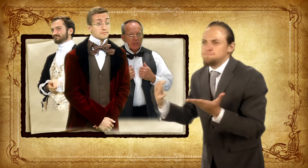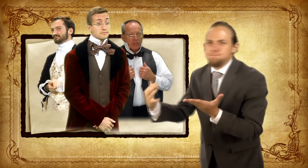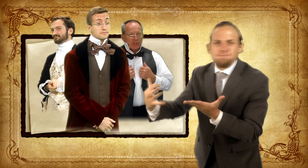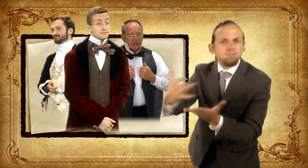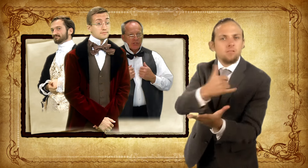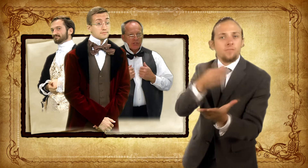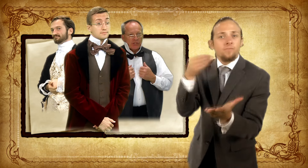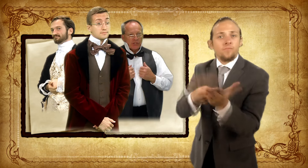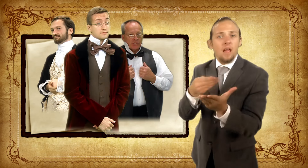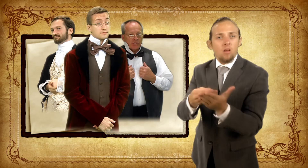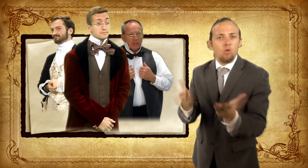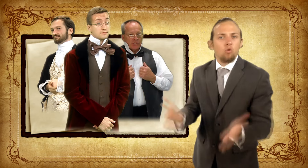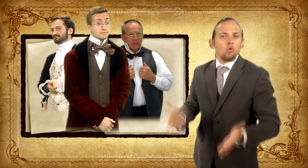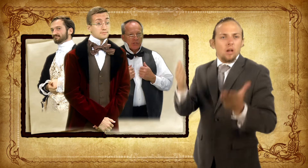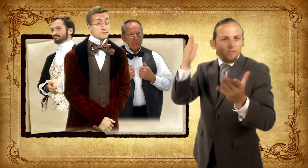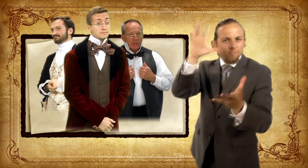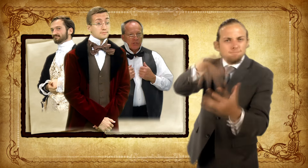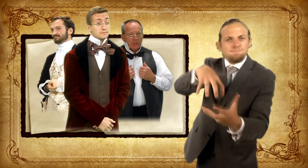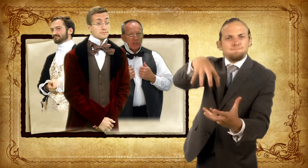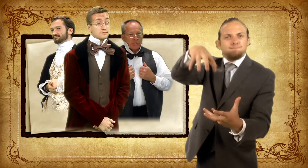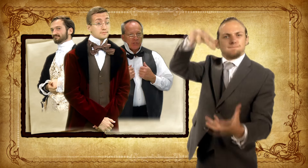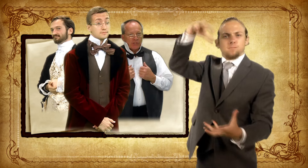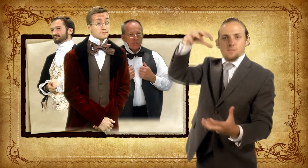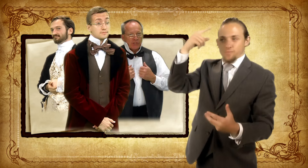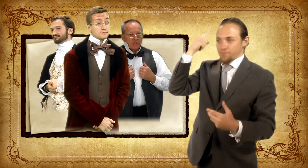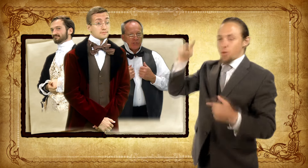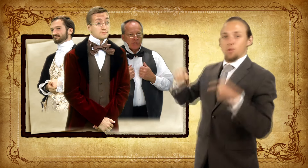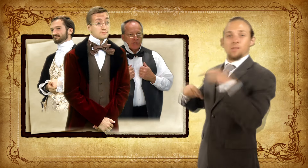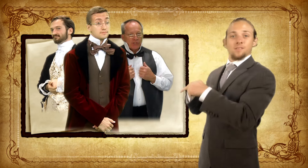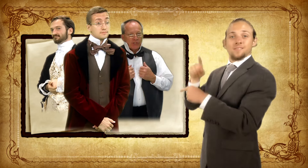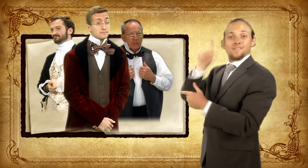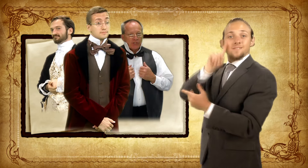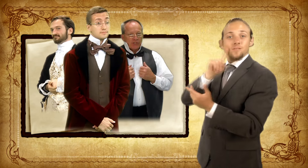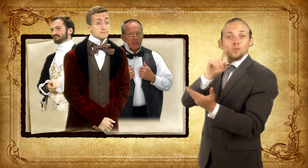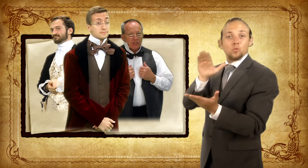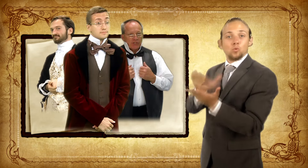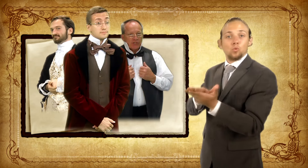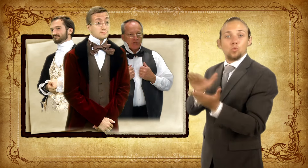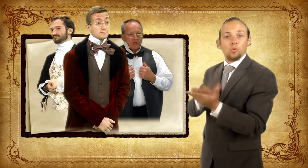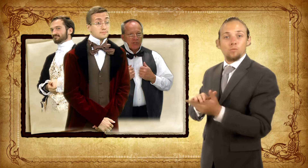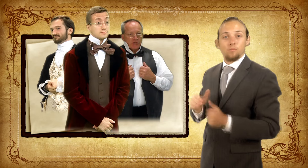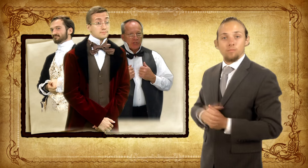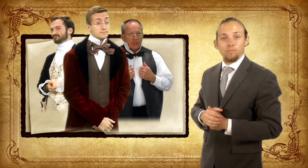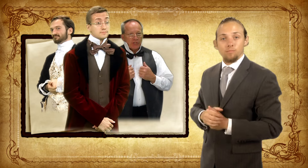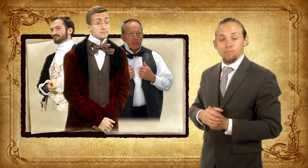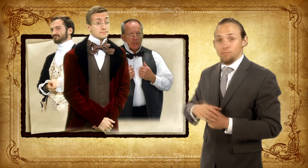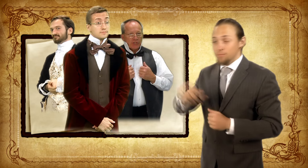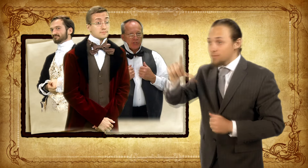and continued fund-raising for the new school.